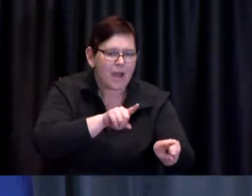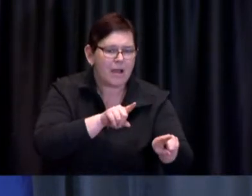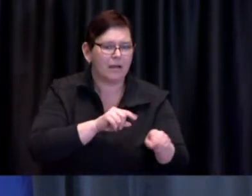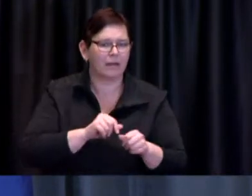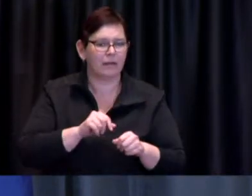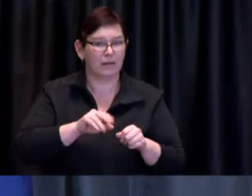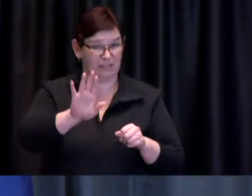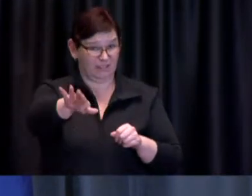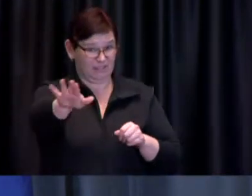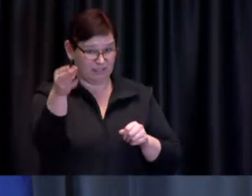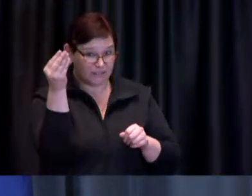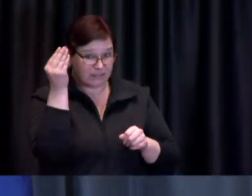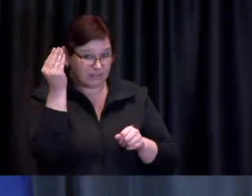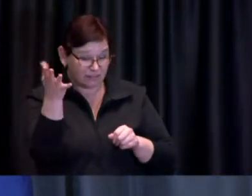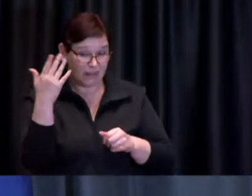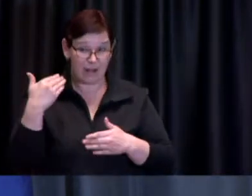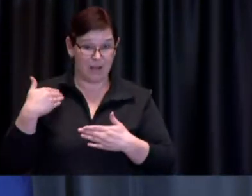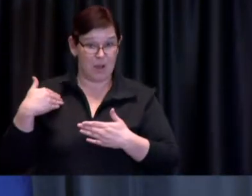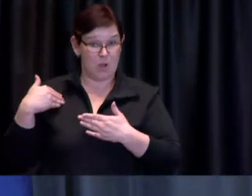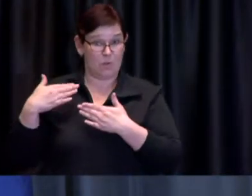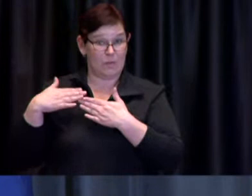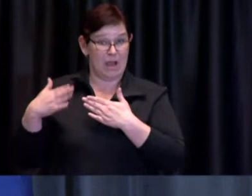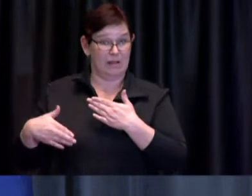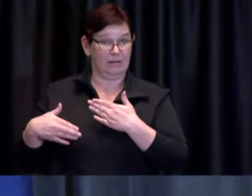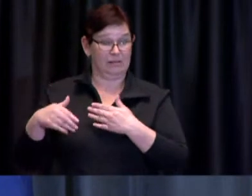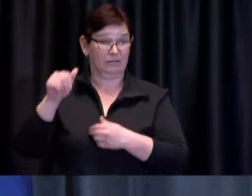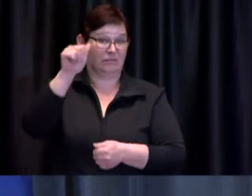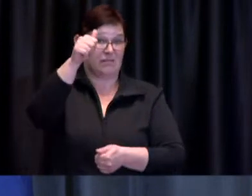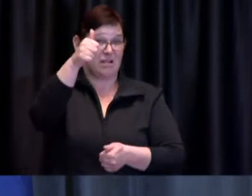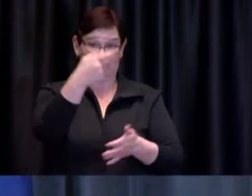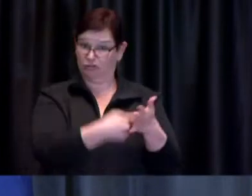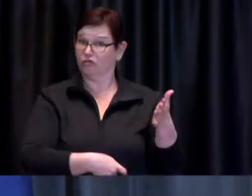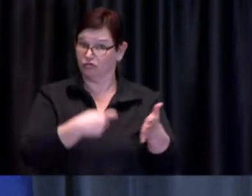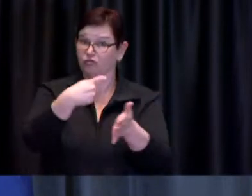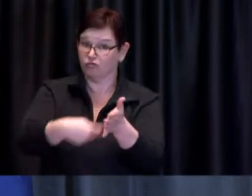of the weekend there were 10 charges laid by our by our enforcement teams under the